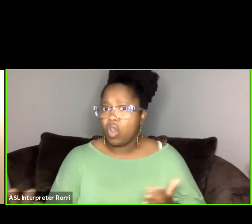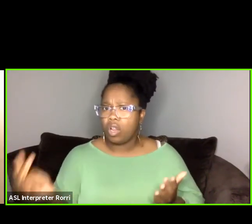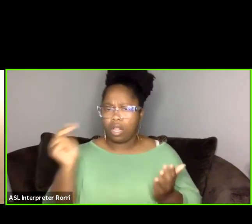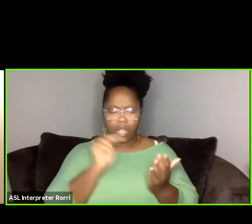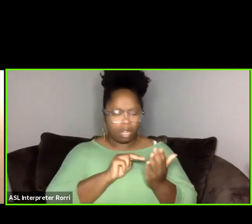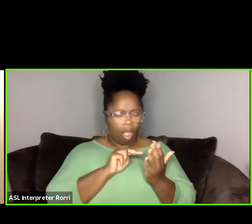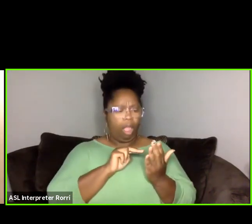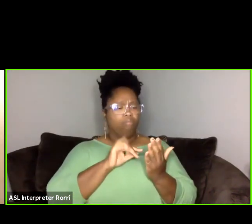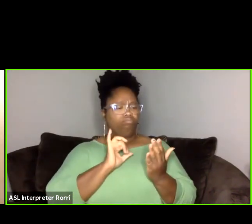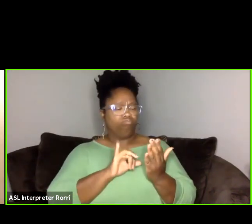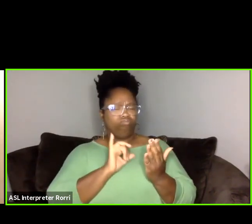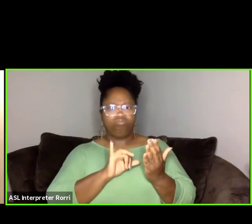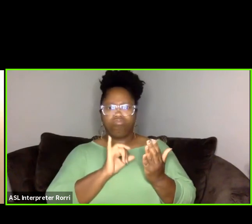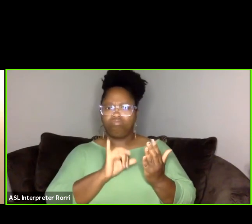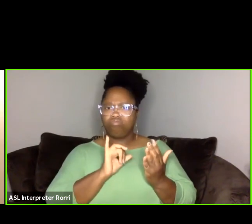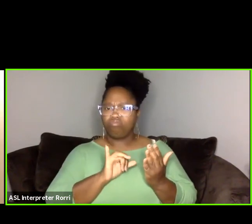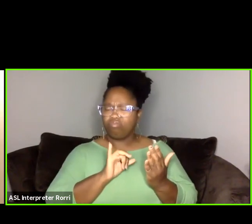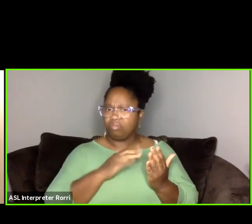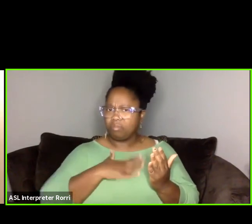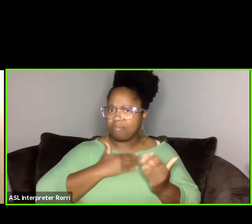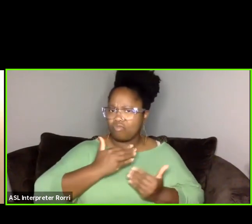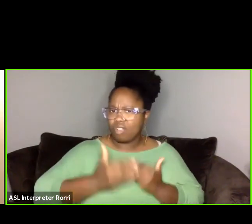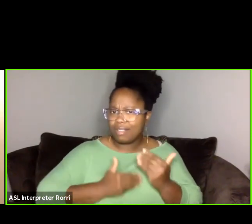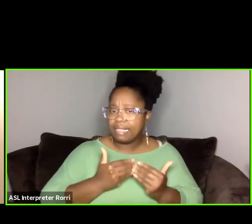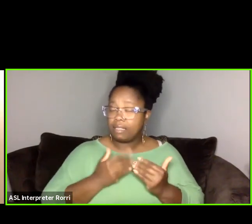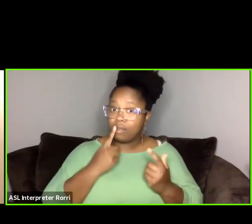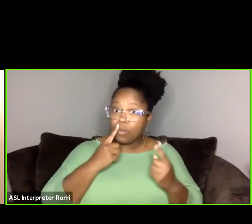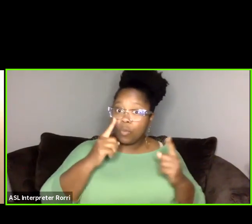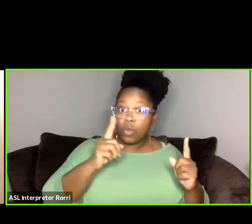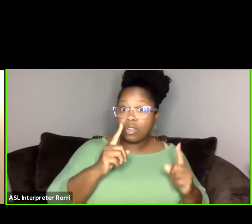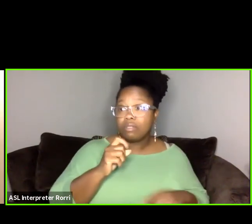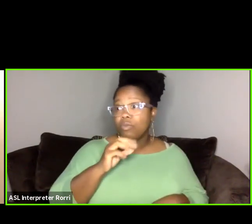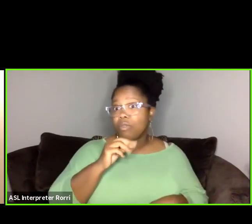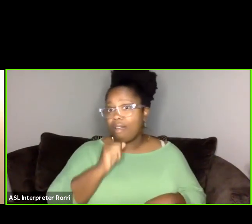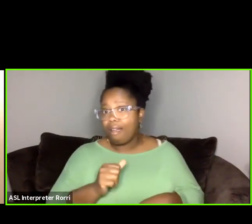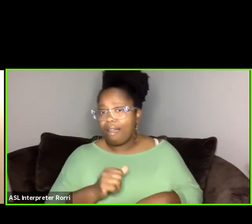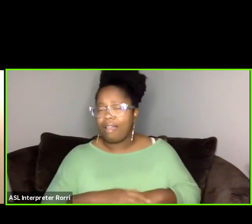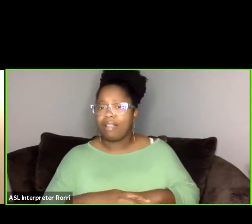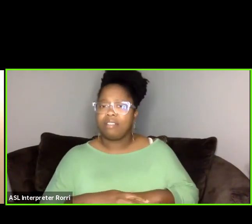like, how your process works, you know, what's effective about it, even what may be harmful